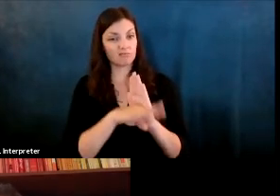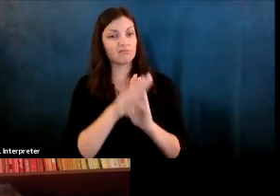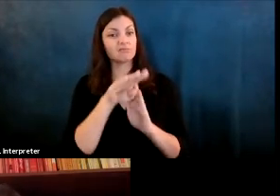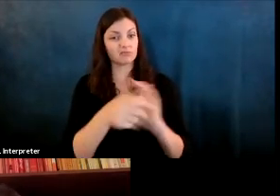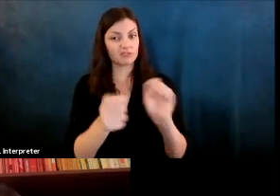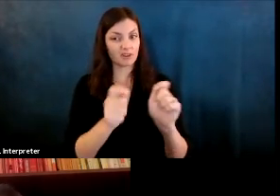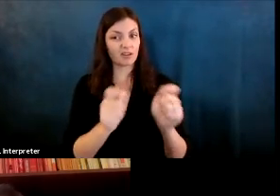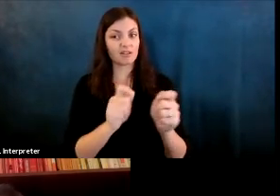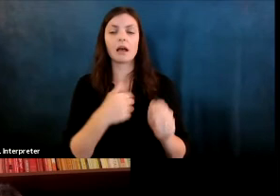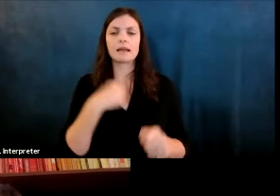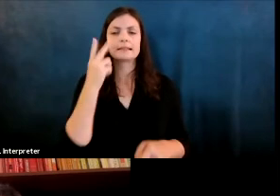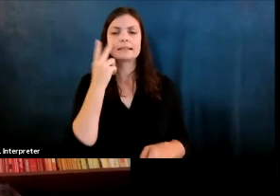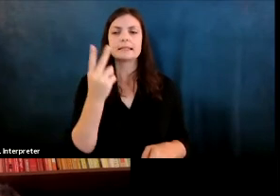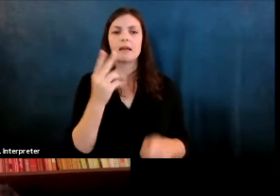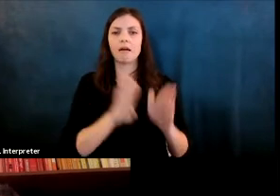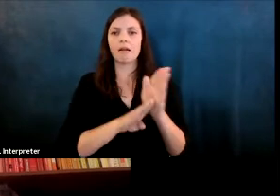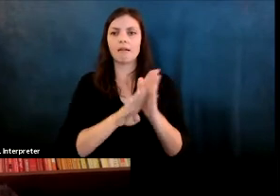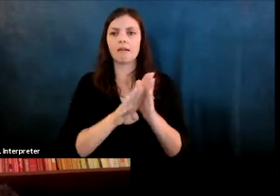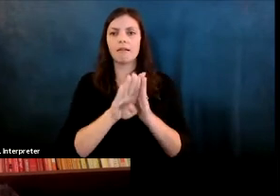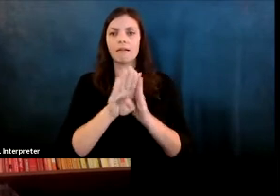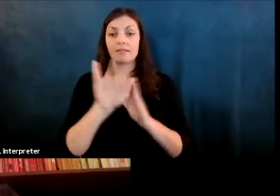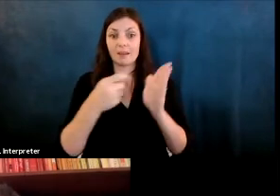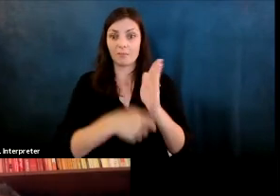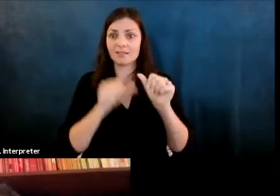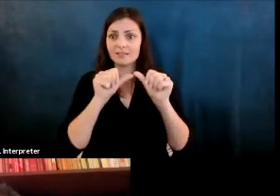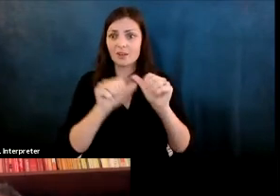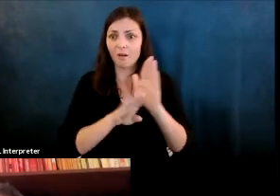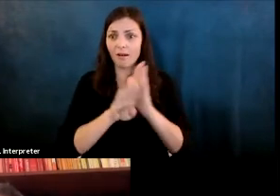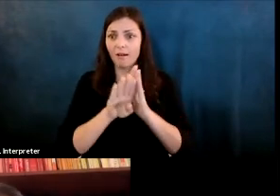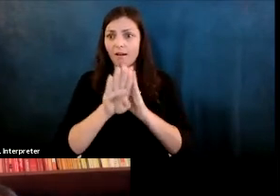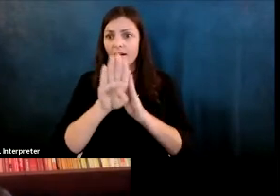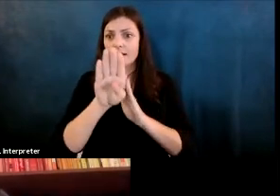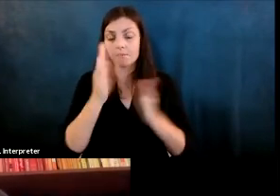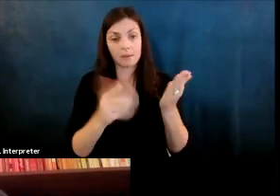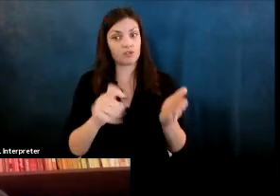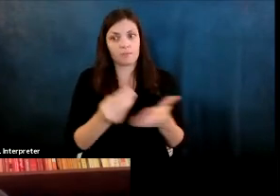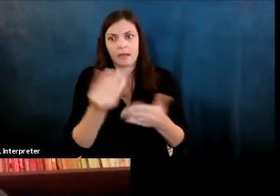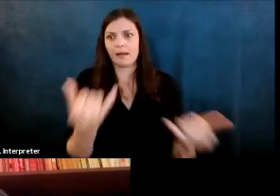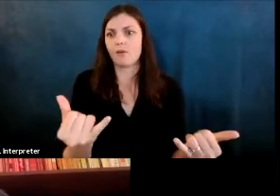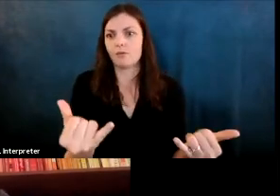Fernanda Viegas: I see a trend going up this price is going to continue to go up Maybe I should buy it now okay.